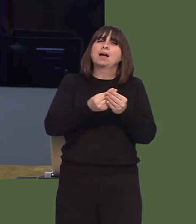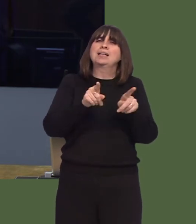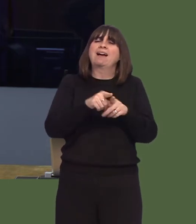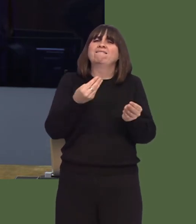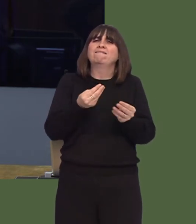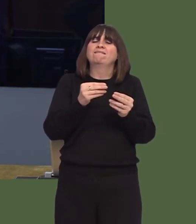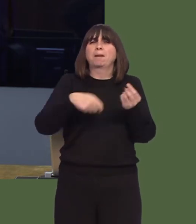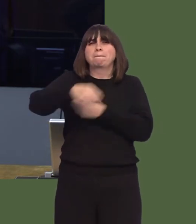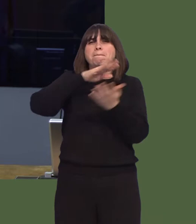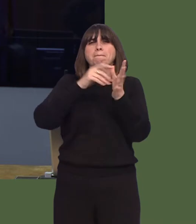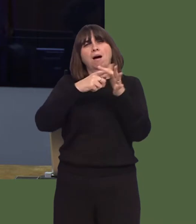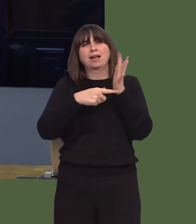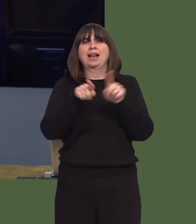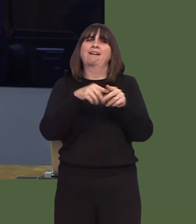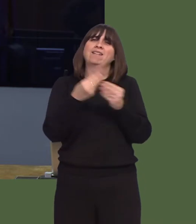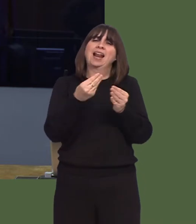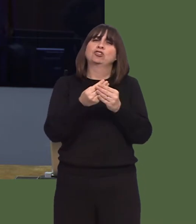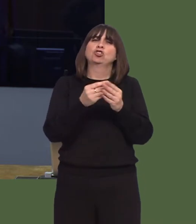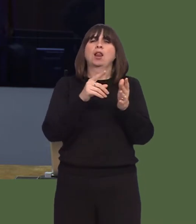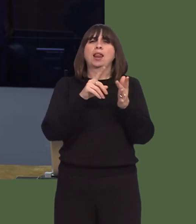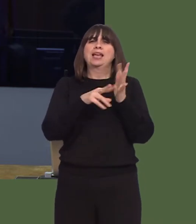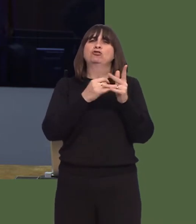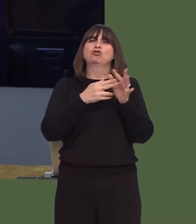force throughout the whole of the EU.